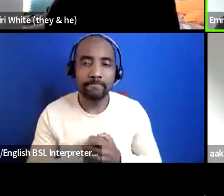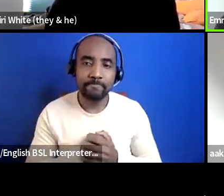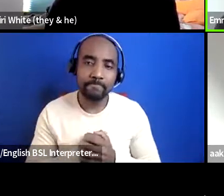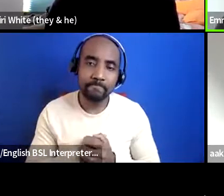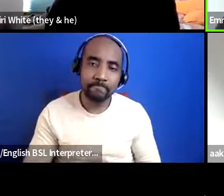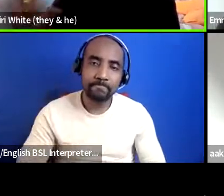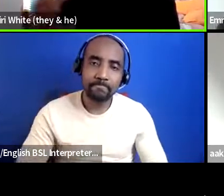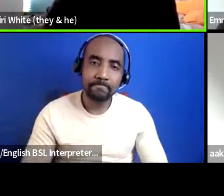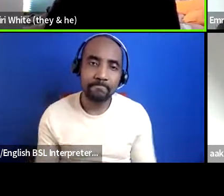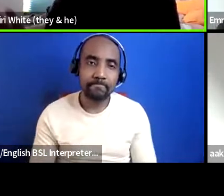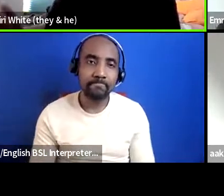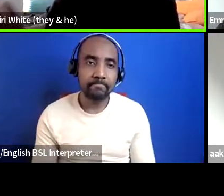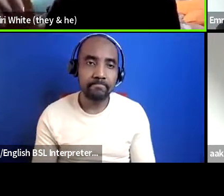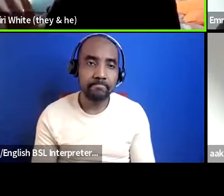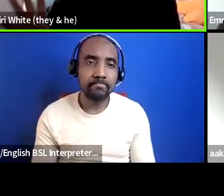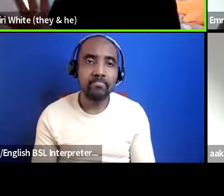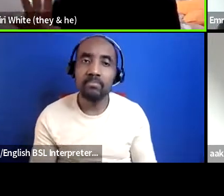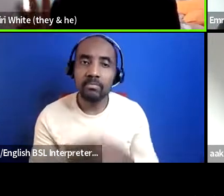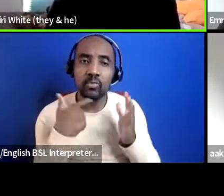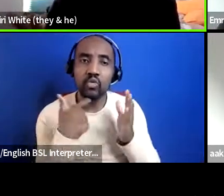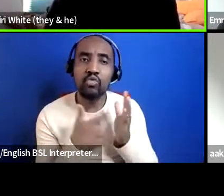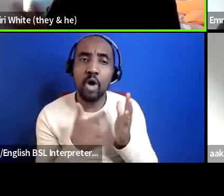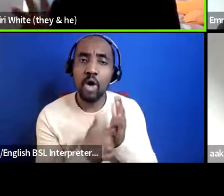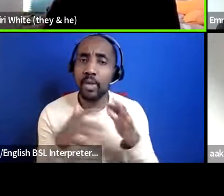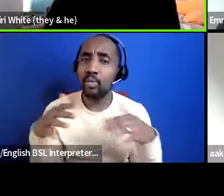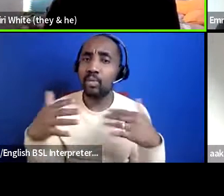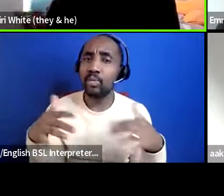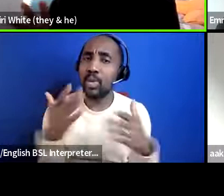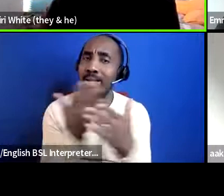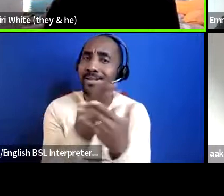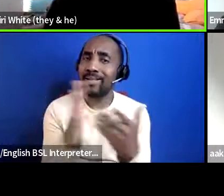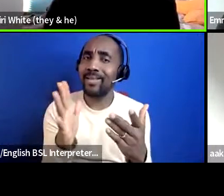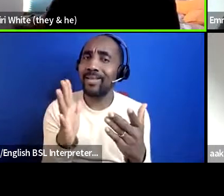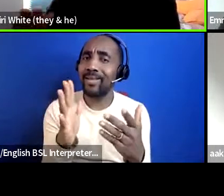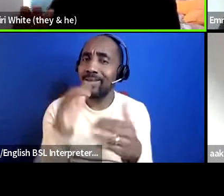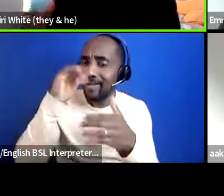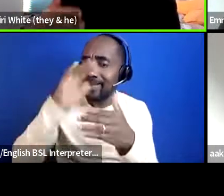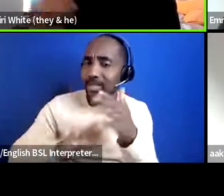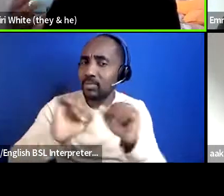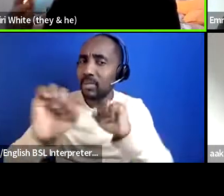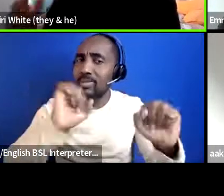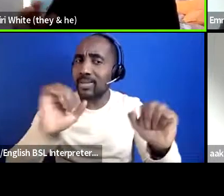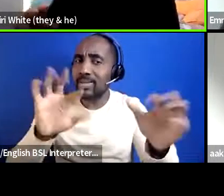it sounds like a really clear link between those experiences is the importance of making that